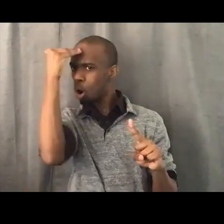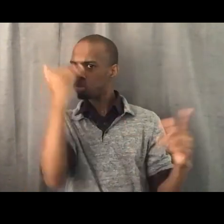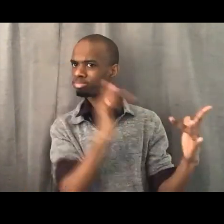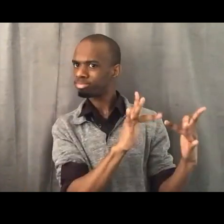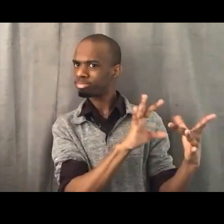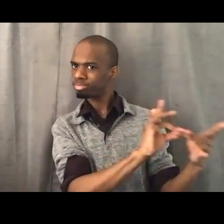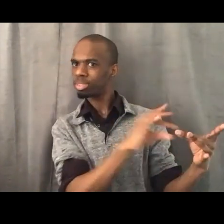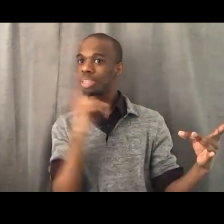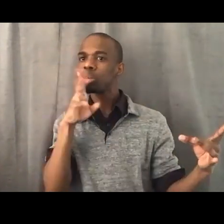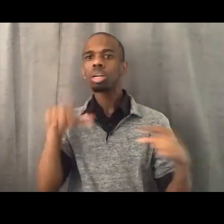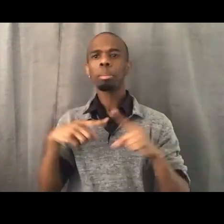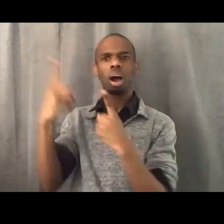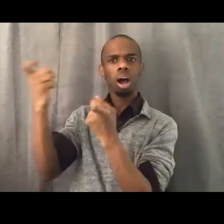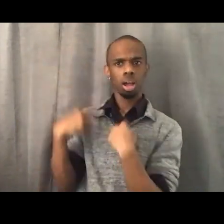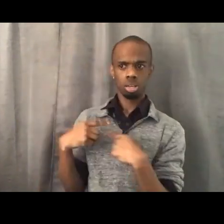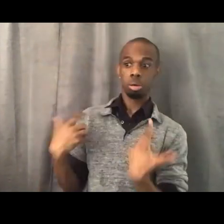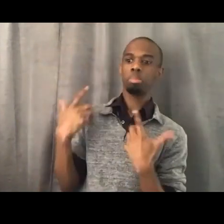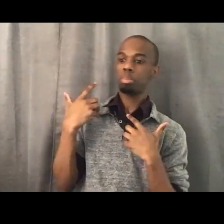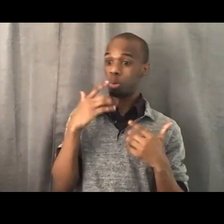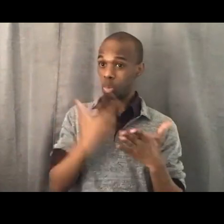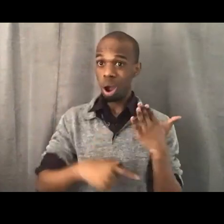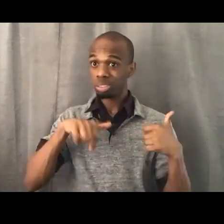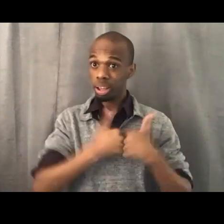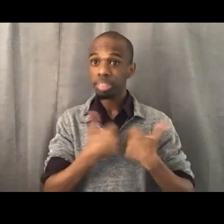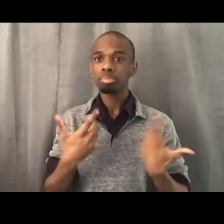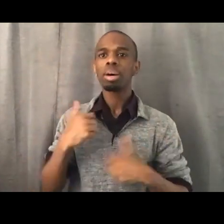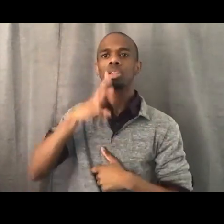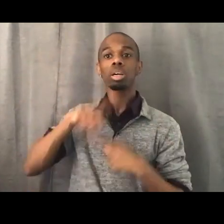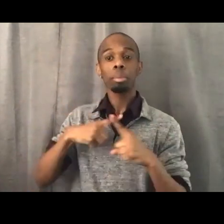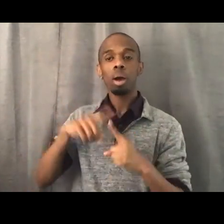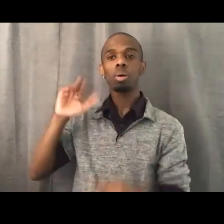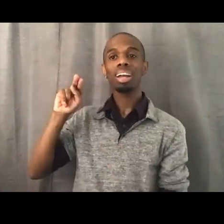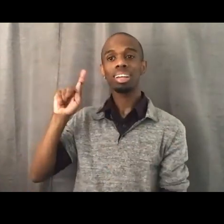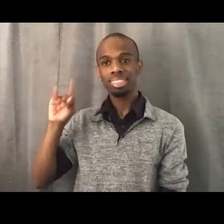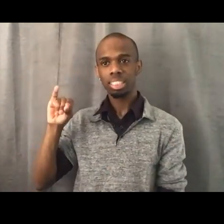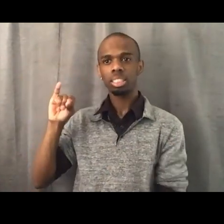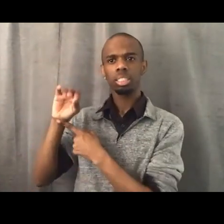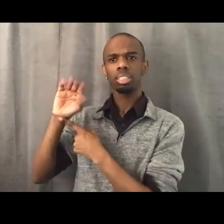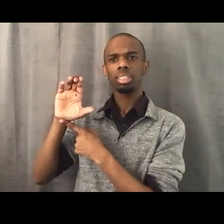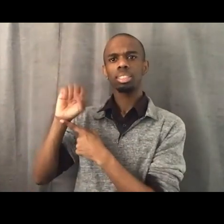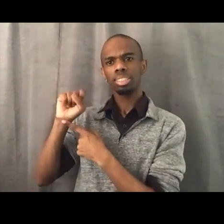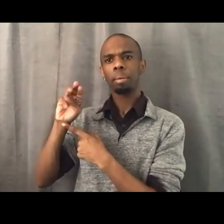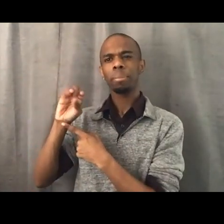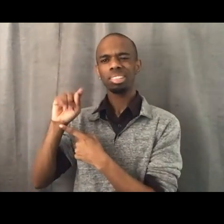And I talked about the accusation around anti-Semitism, and the way in which you